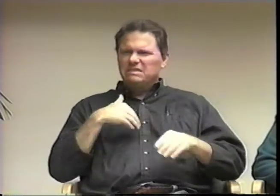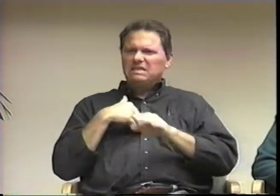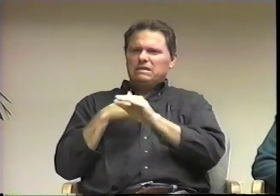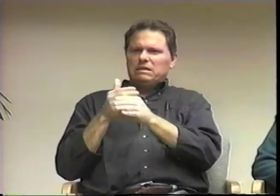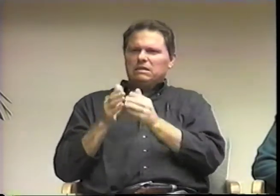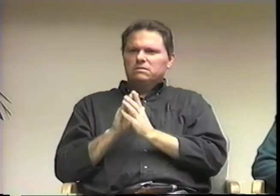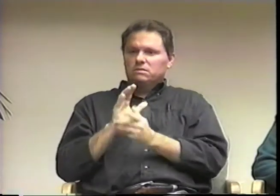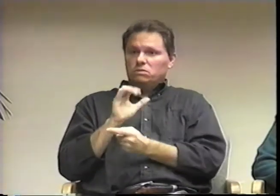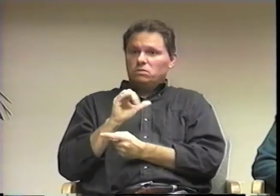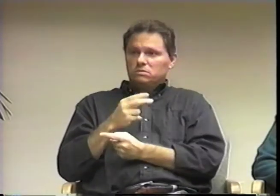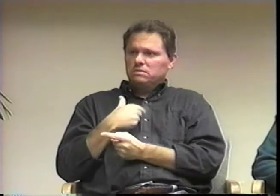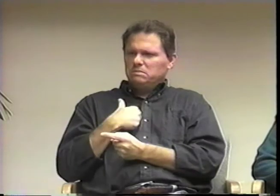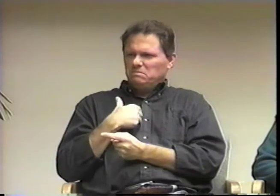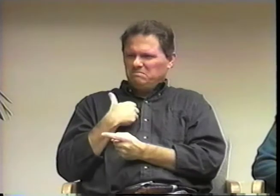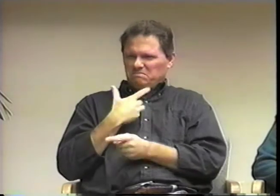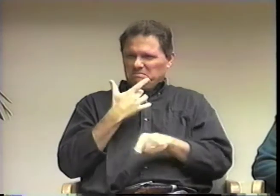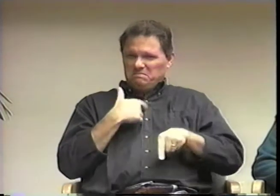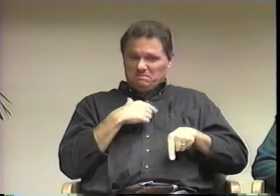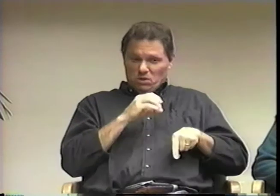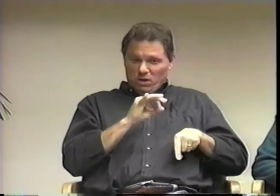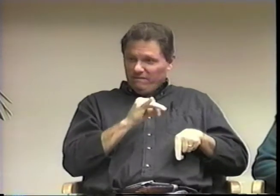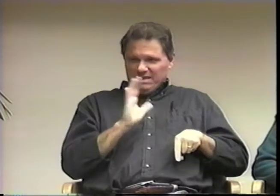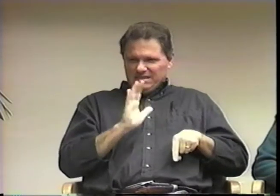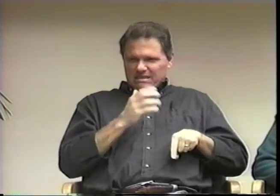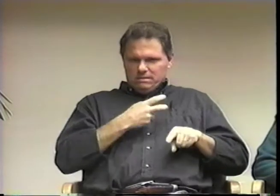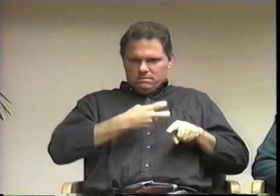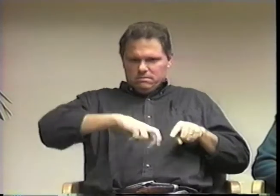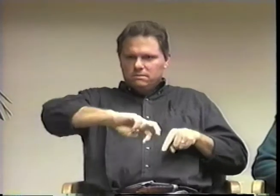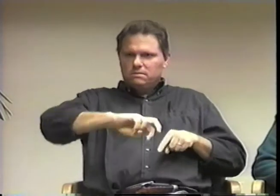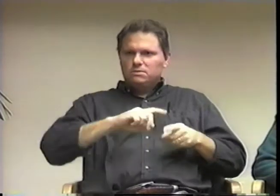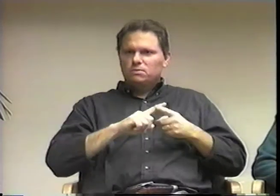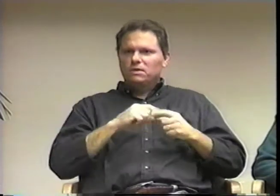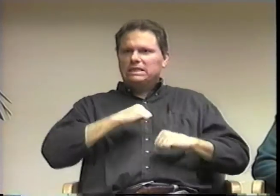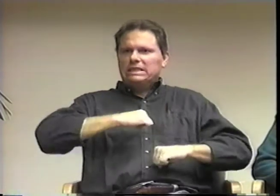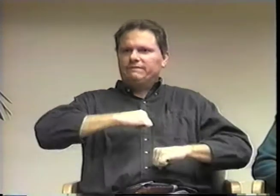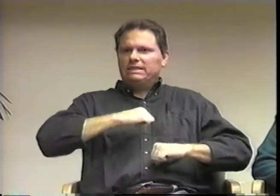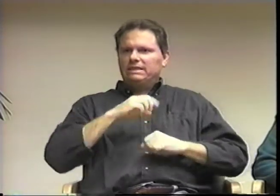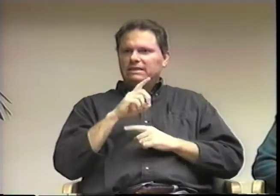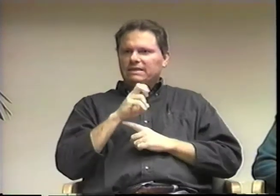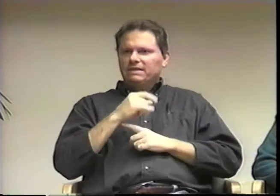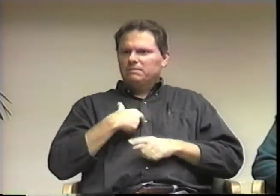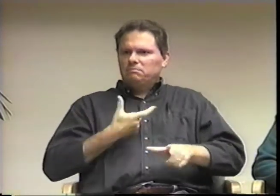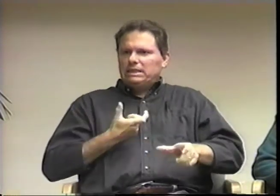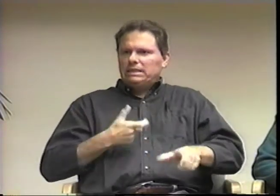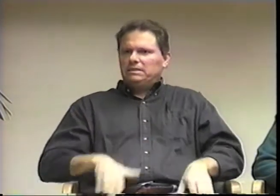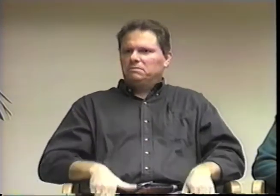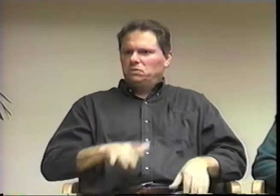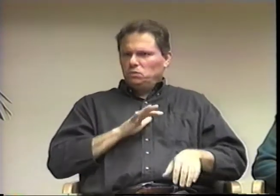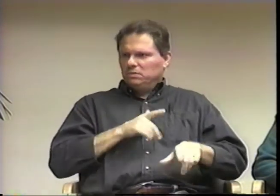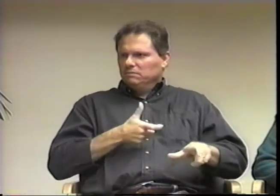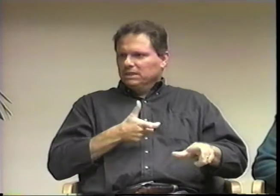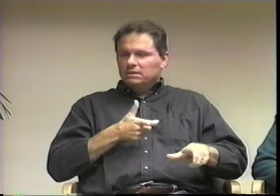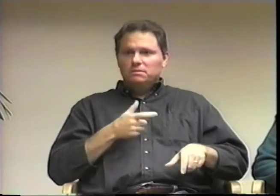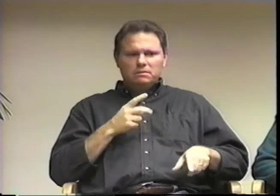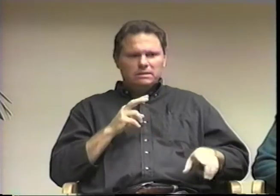So it was really difficult and I really struggled with it until I decided offense really wasn't the best position for me.